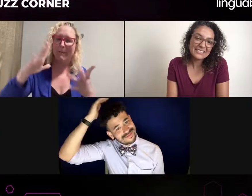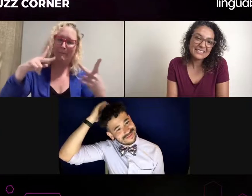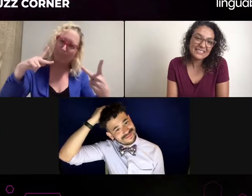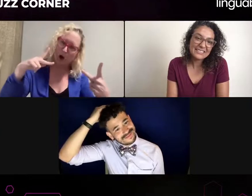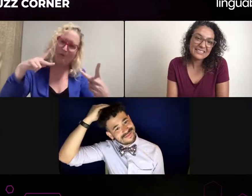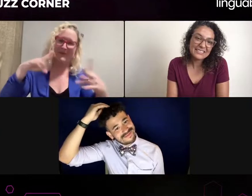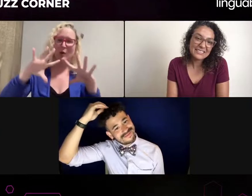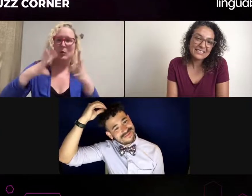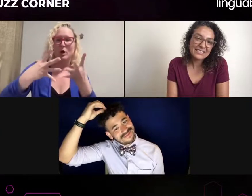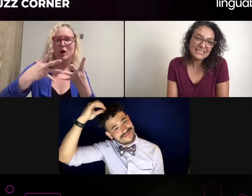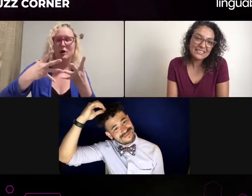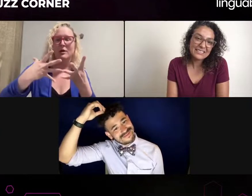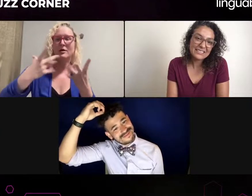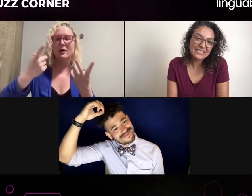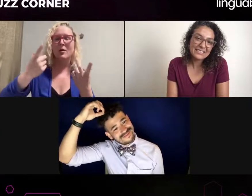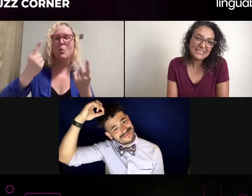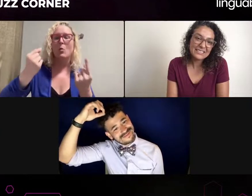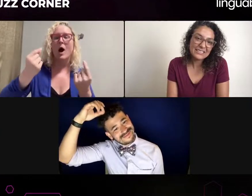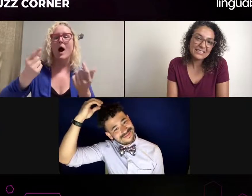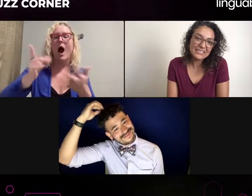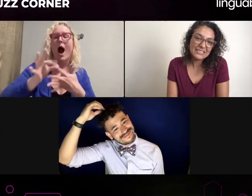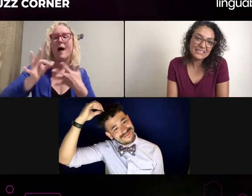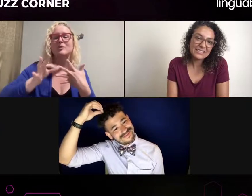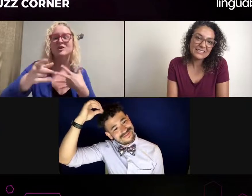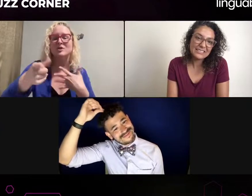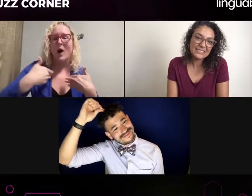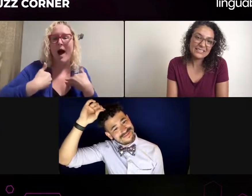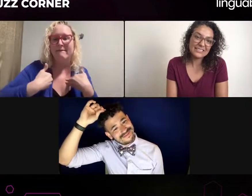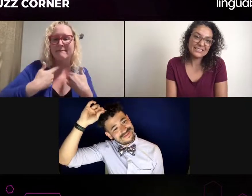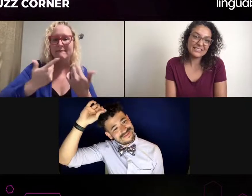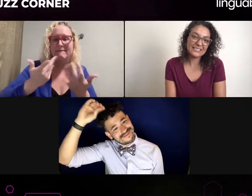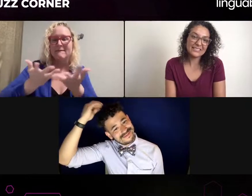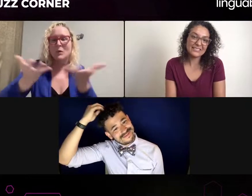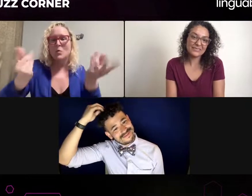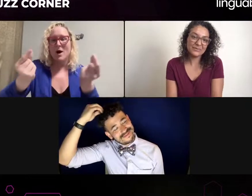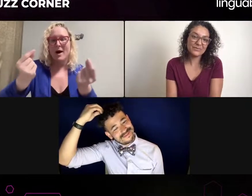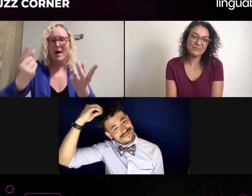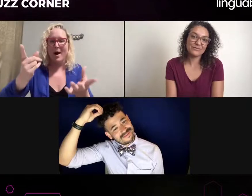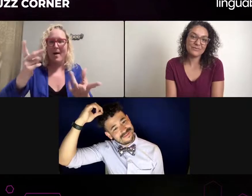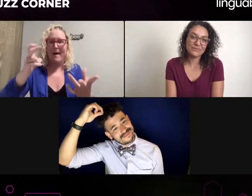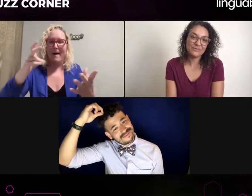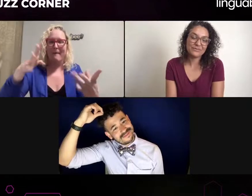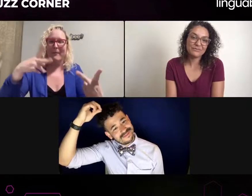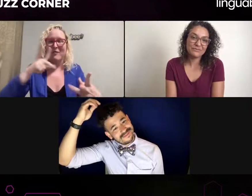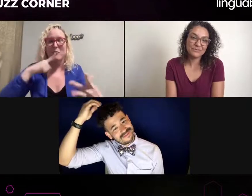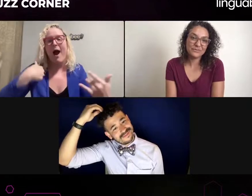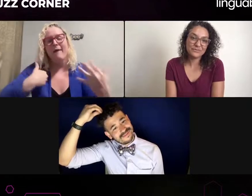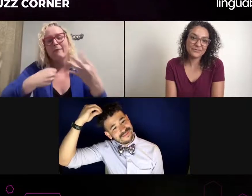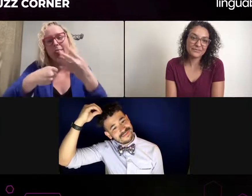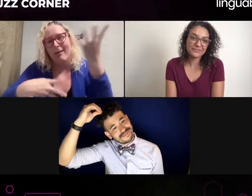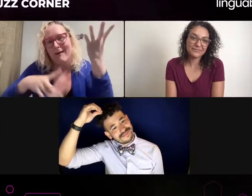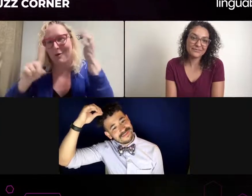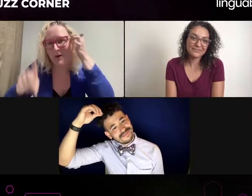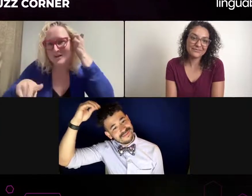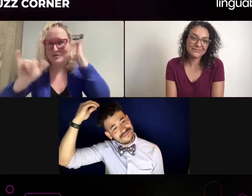But to answer your question for me, I will definitely, before the audition get an interpreter,